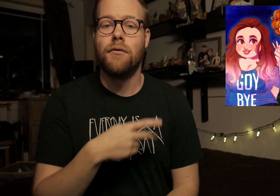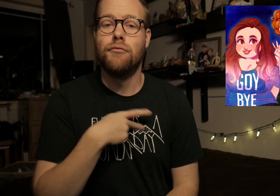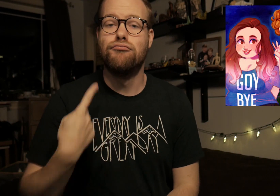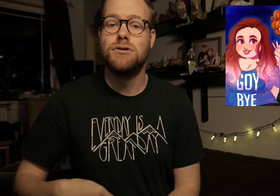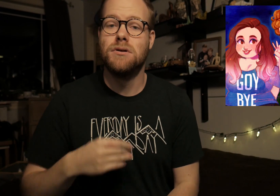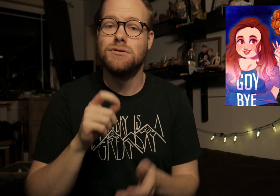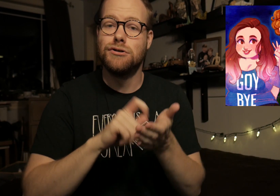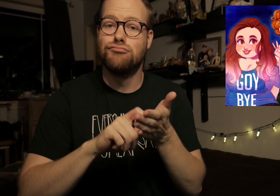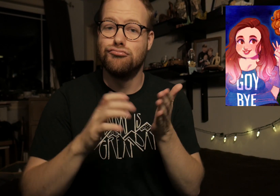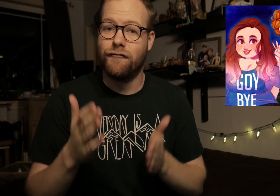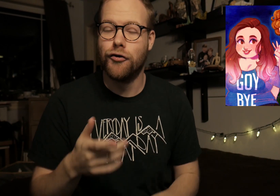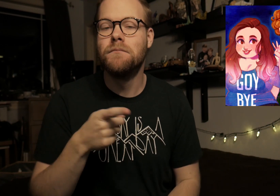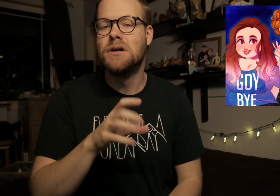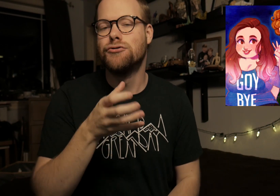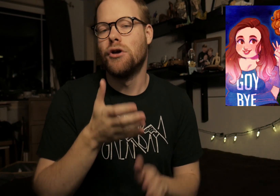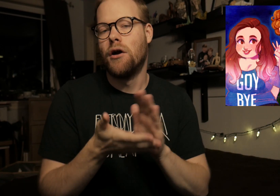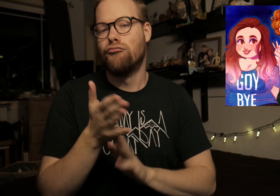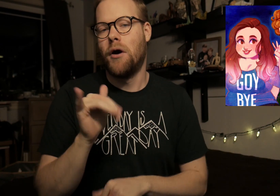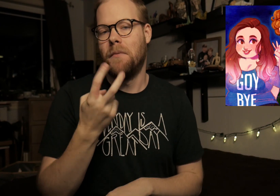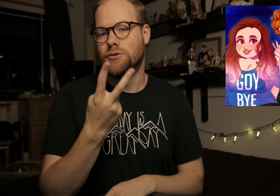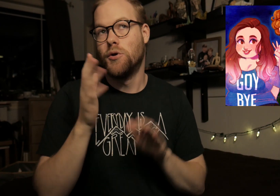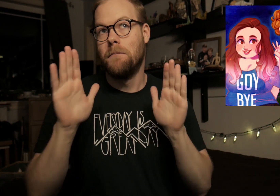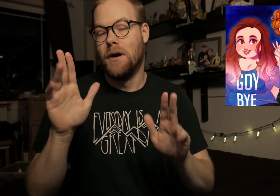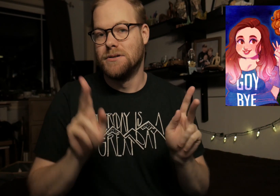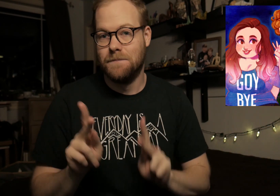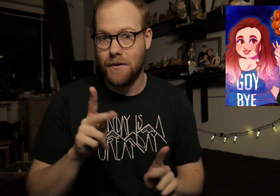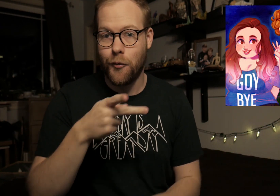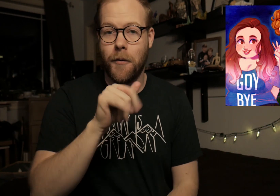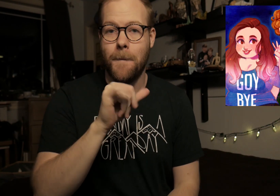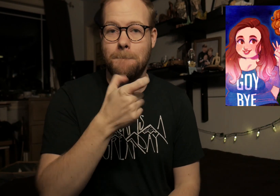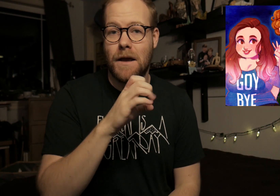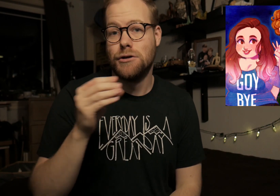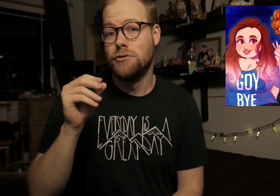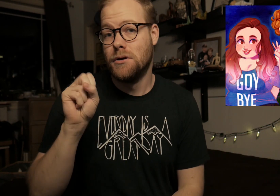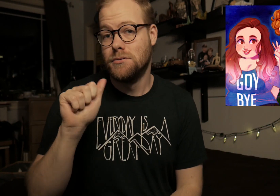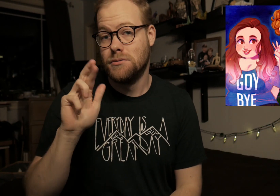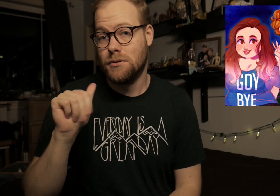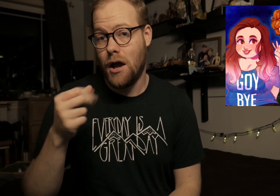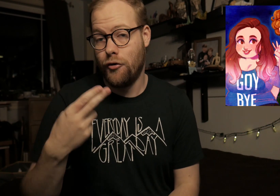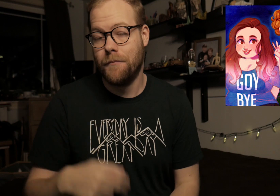The Princess and the Scrivener. It's a channel run by two amazing people, Paige and Sarah.